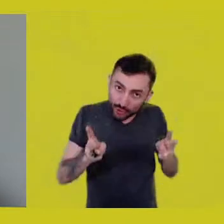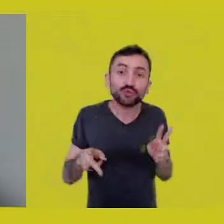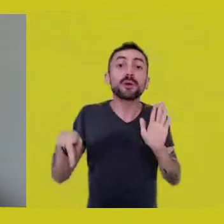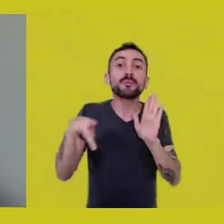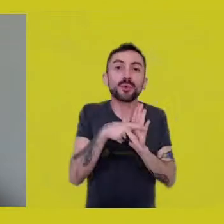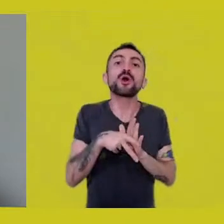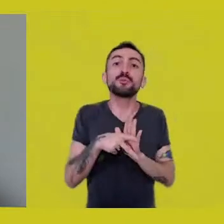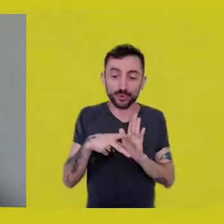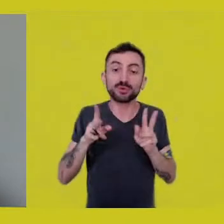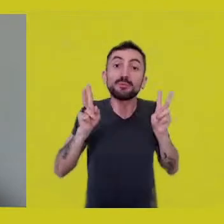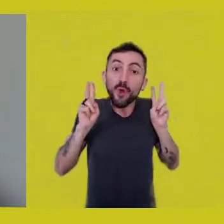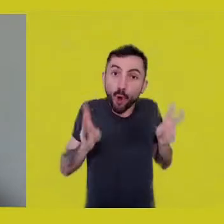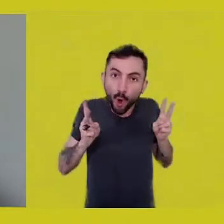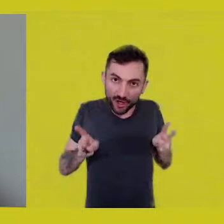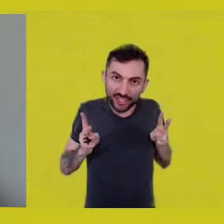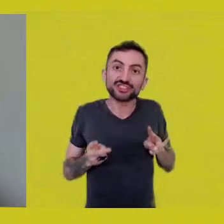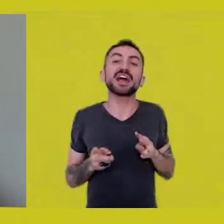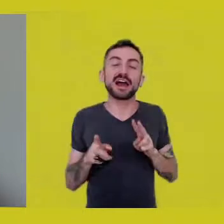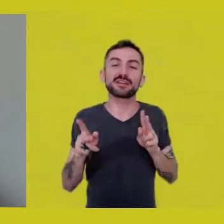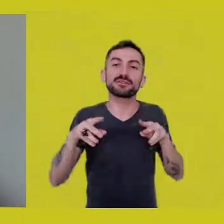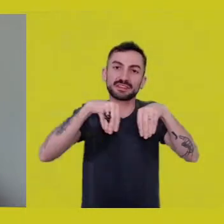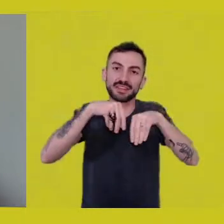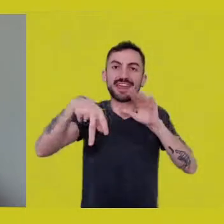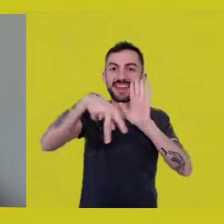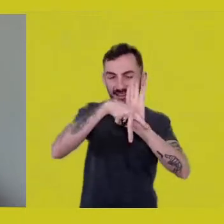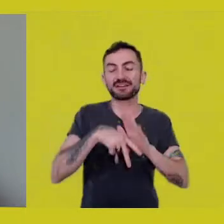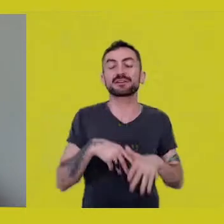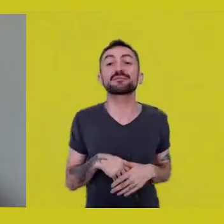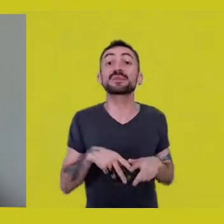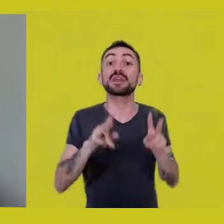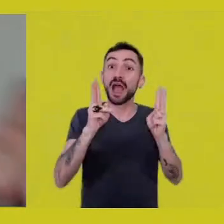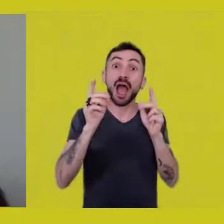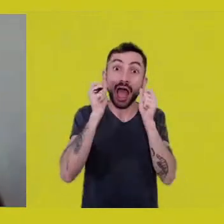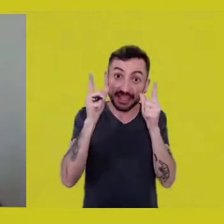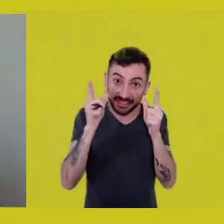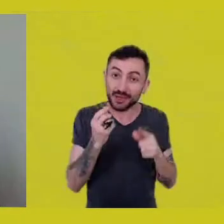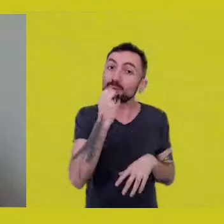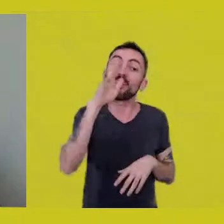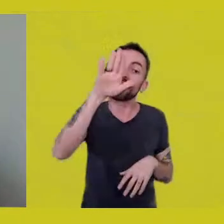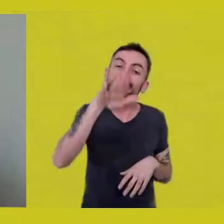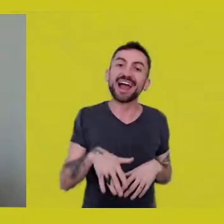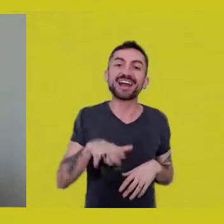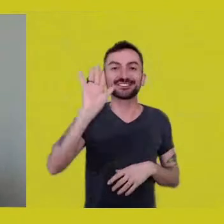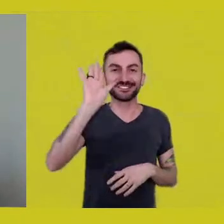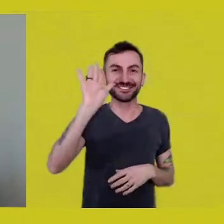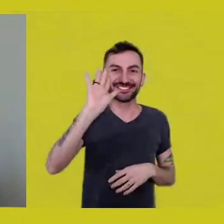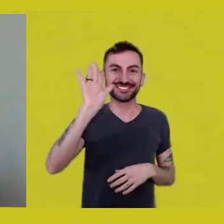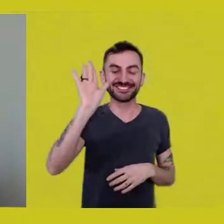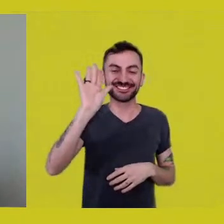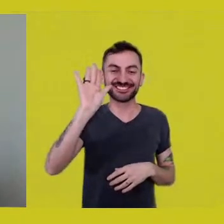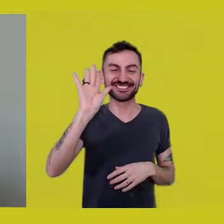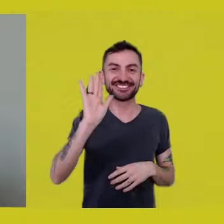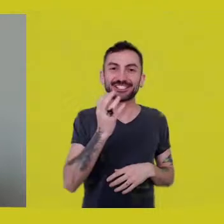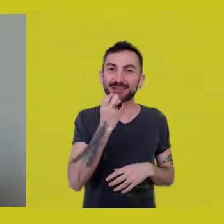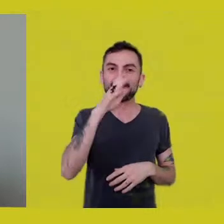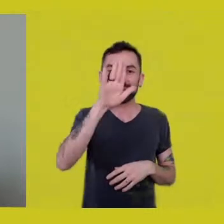Stay tuned to our channel and good afternoon. Good afternoon! Cheers! Great.